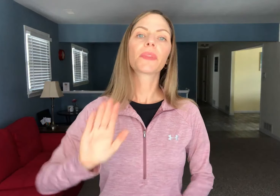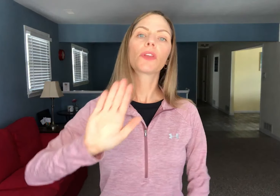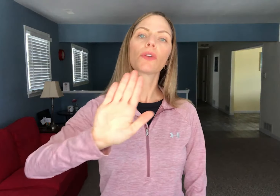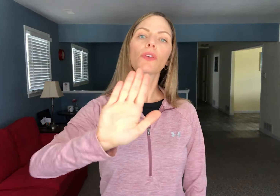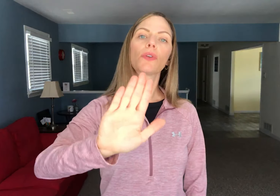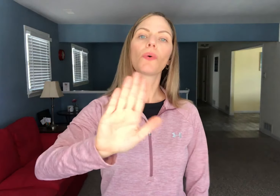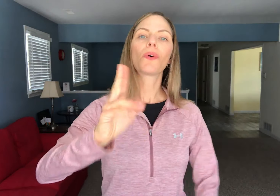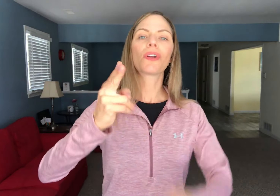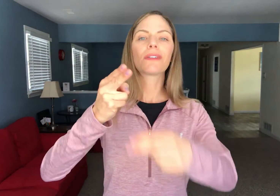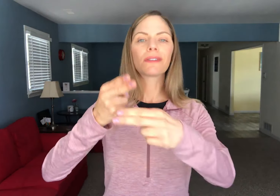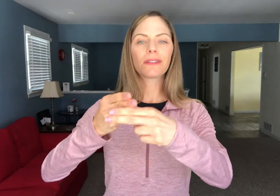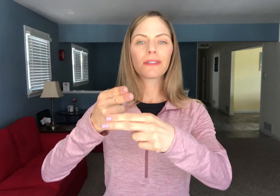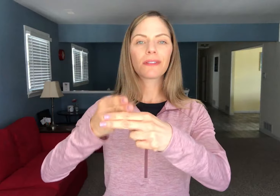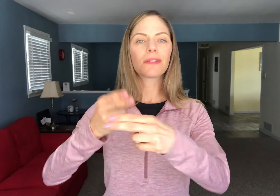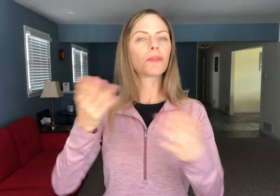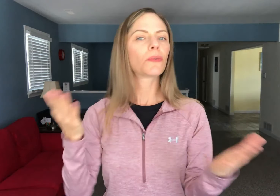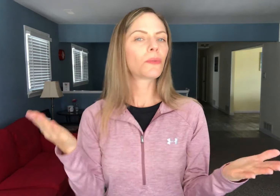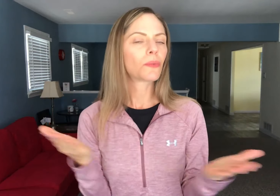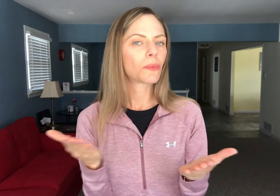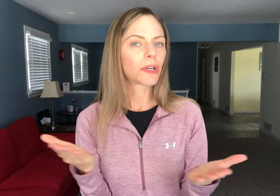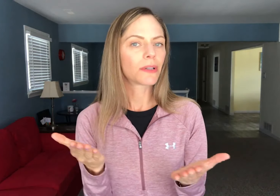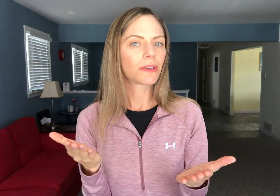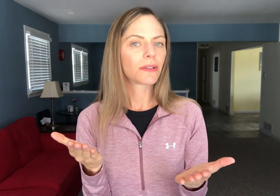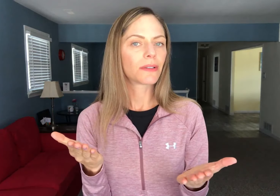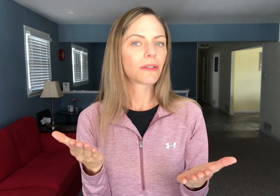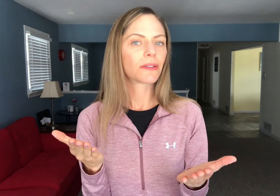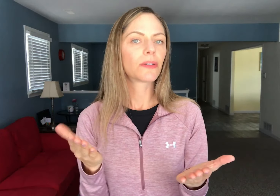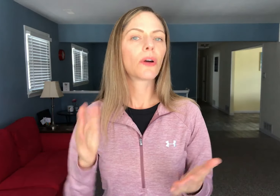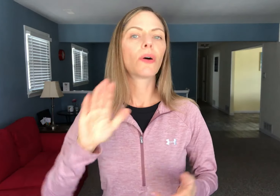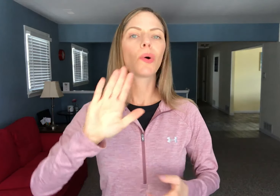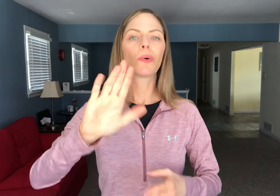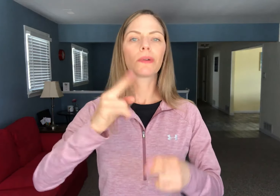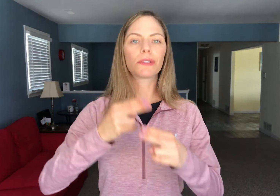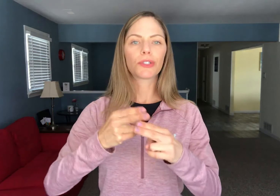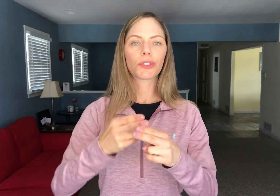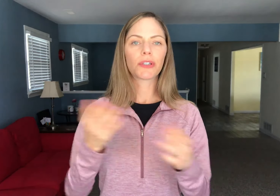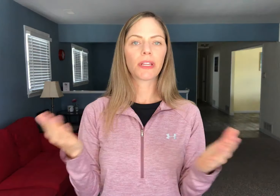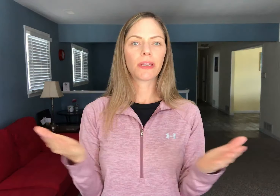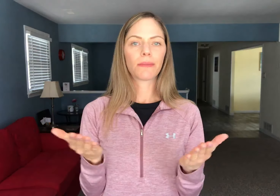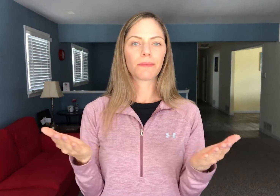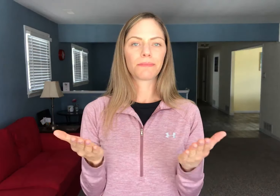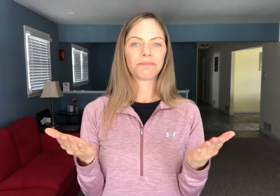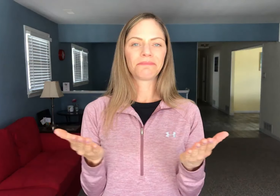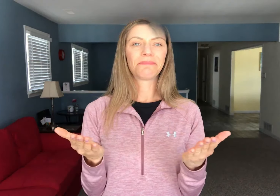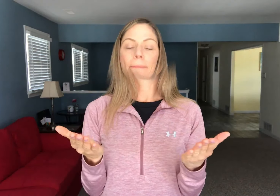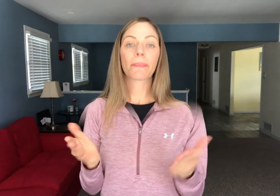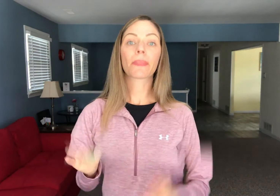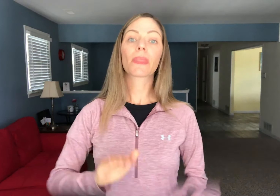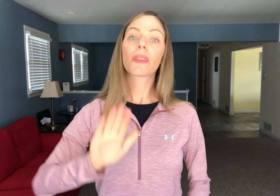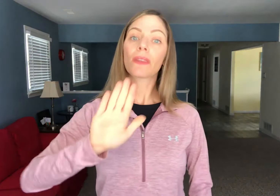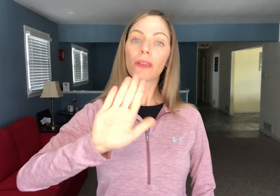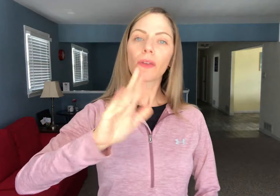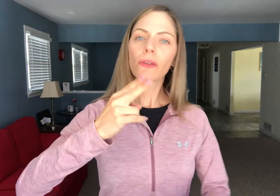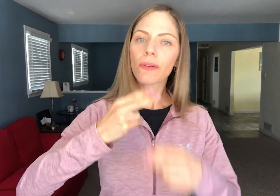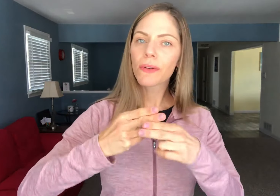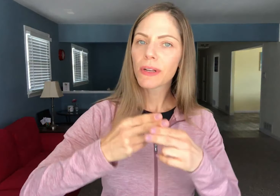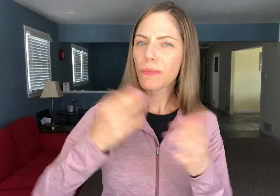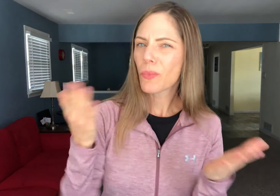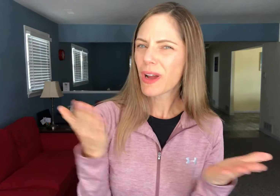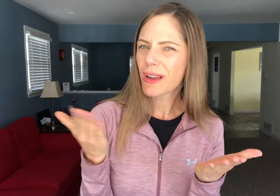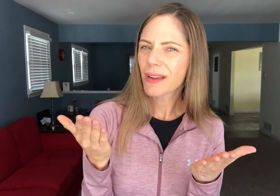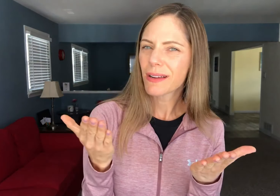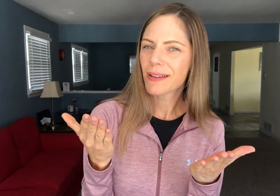"What's your name?"